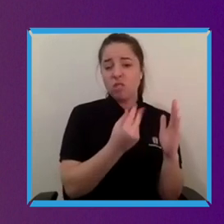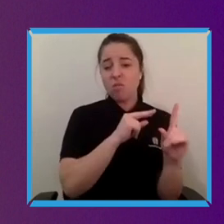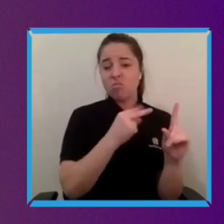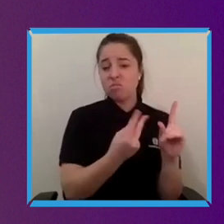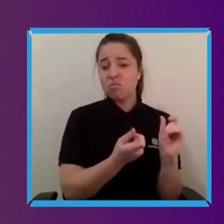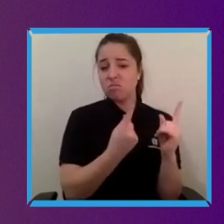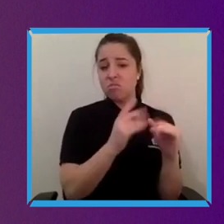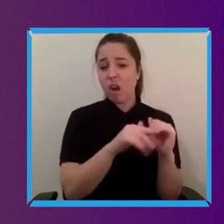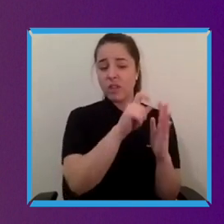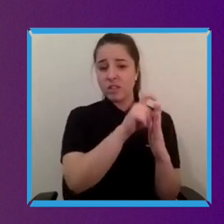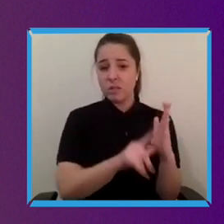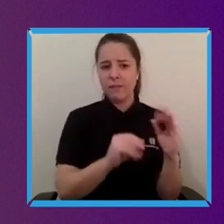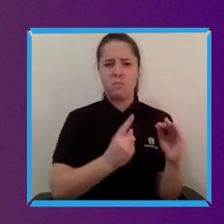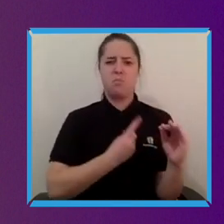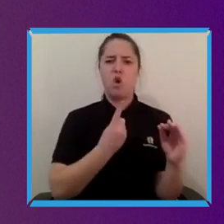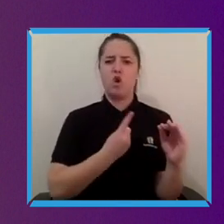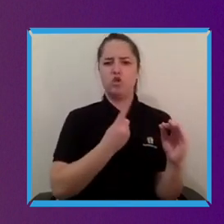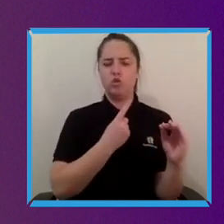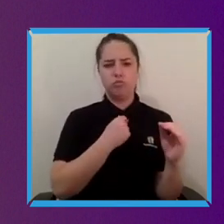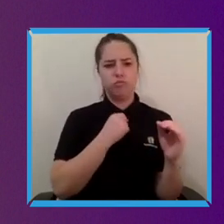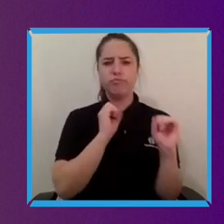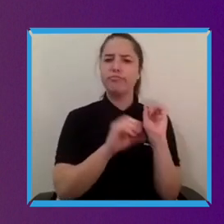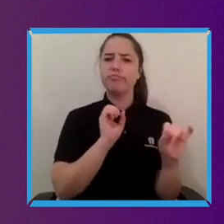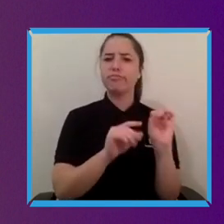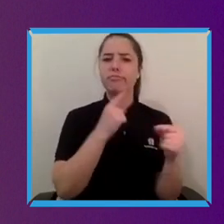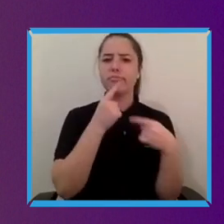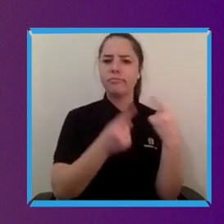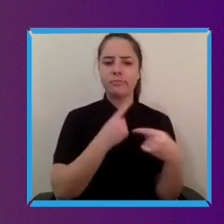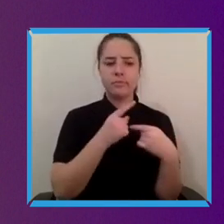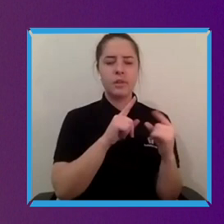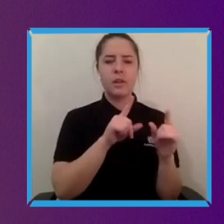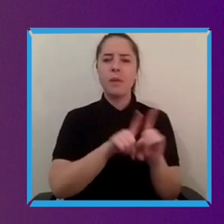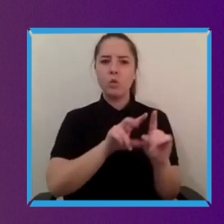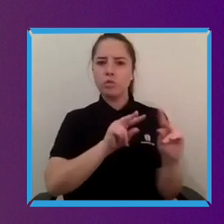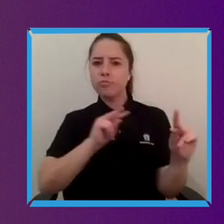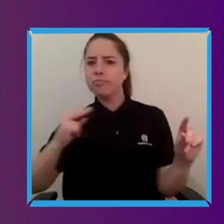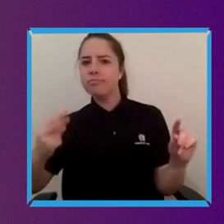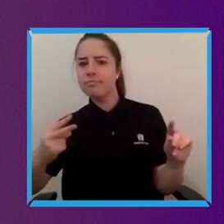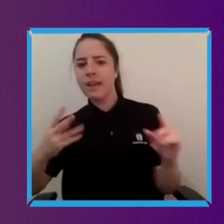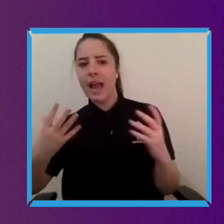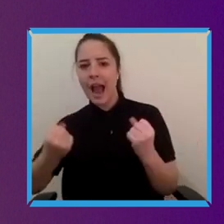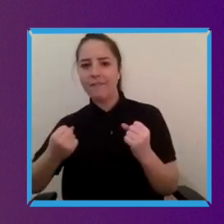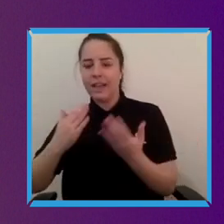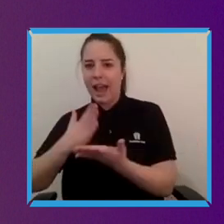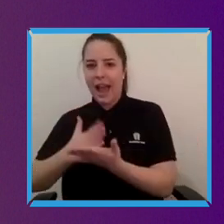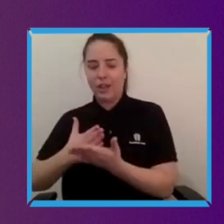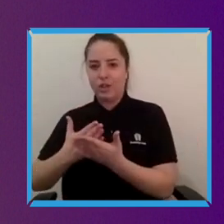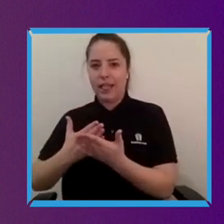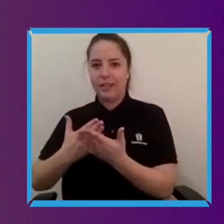personal perspective of those of us in the team but also having some of the practical skills and operational expertise to like